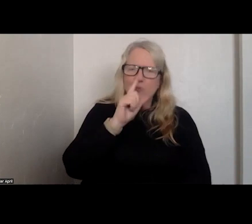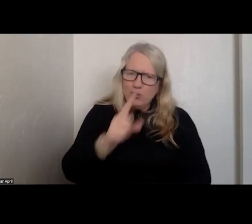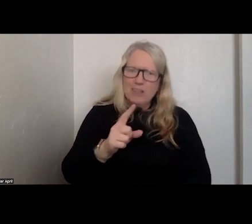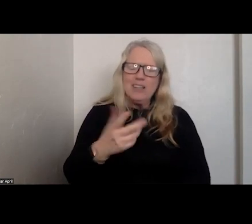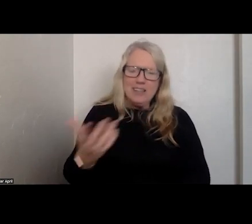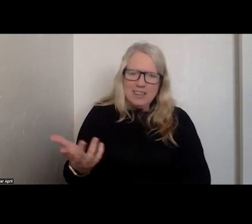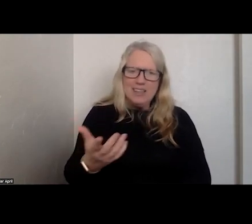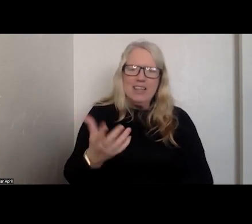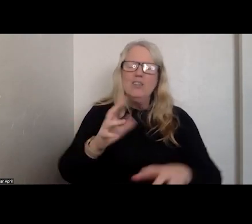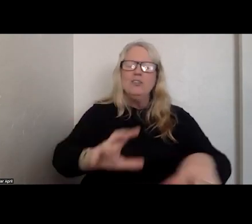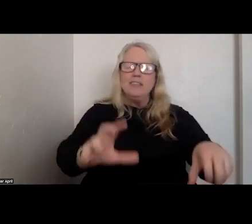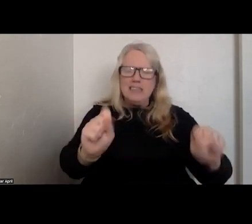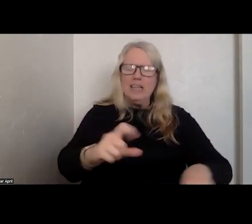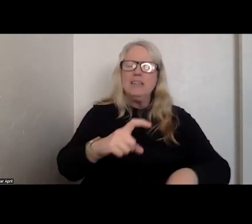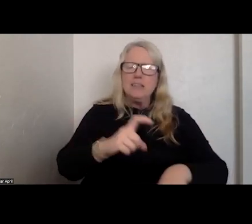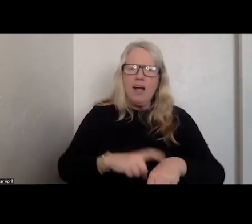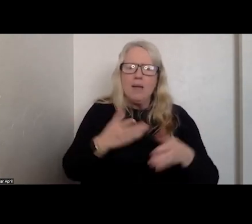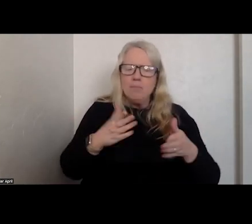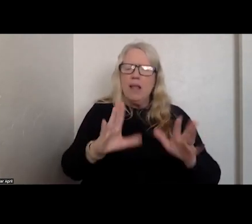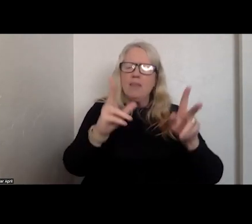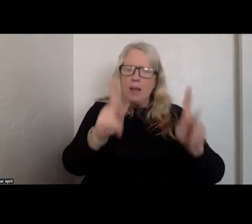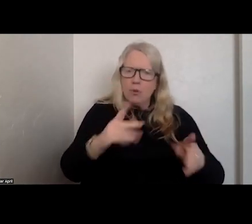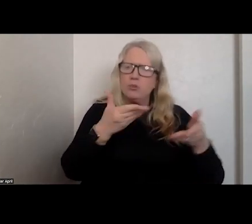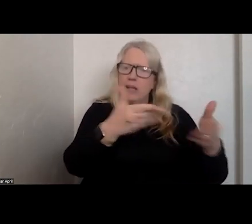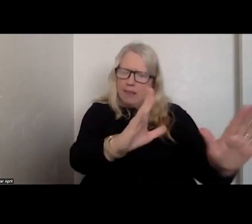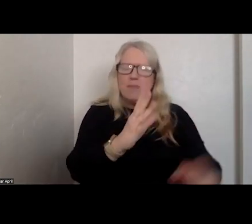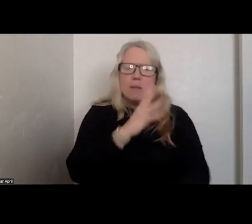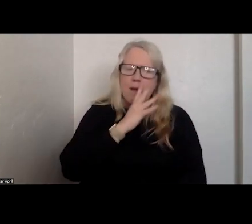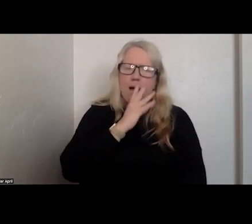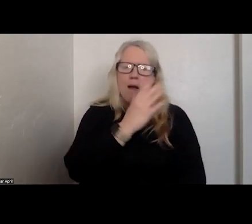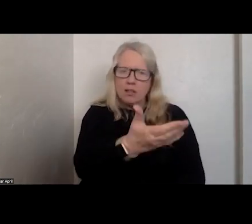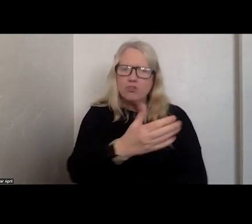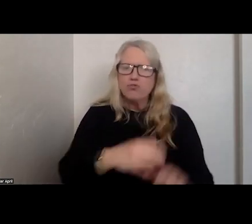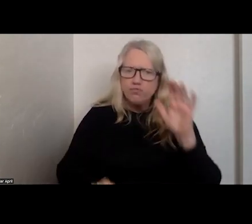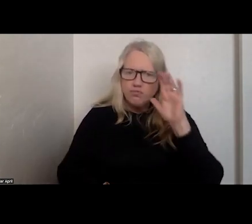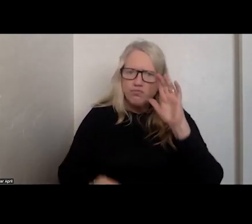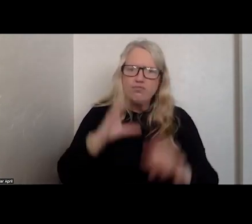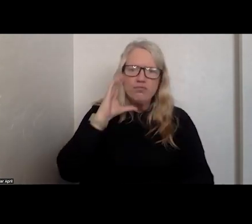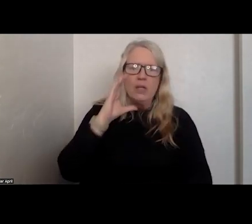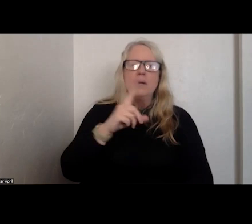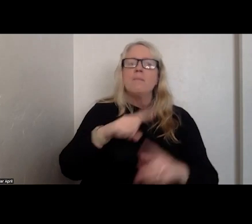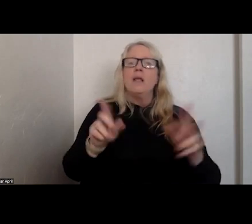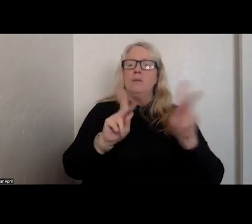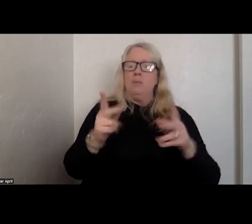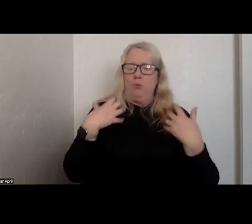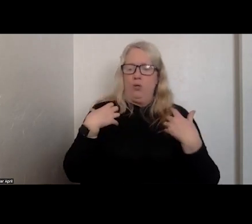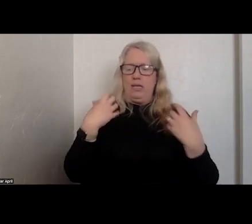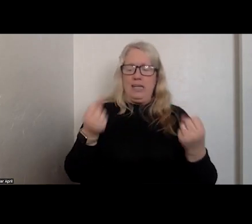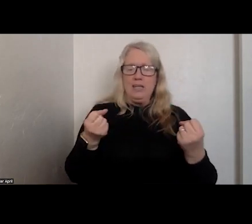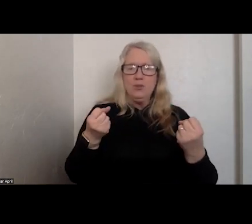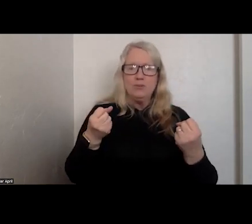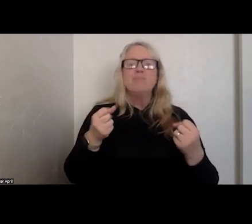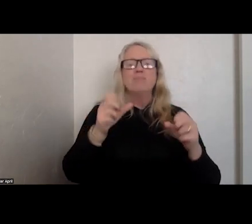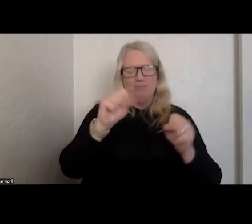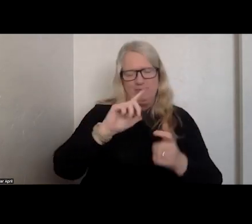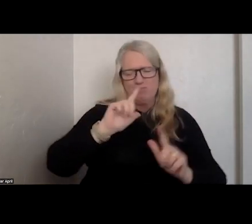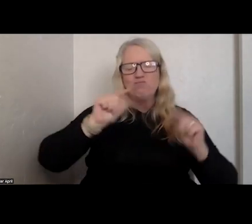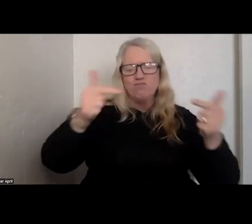TAKE TIME TO LET A PERSON HAVE THEIR VOICE. >>: PEOPLE WHO HAVE HEALED CAN HELP HEAL SOMEONE ELSE. >>: